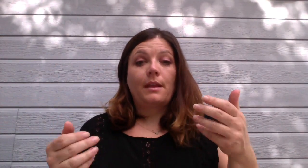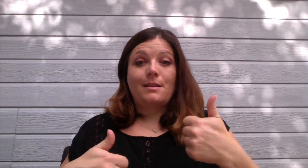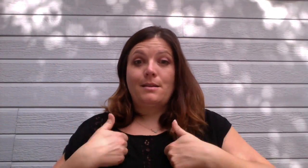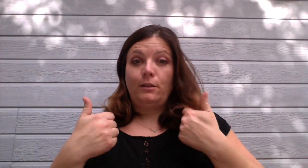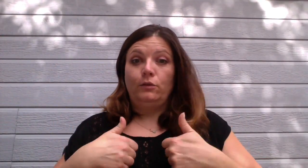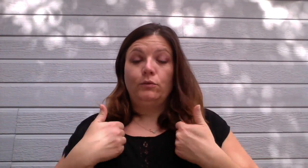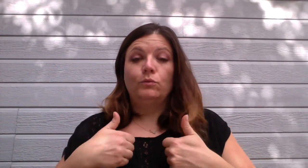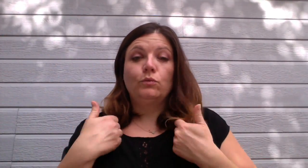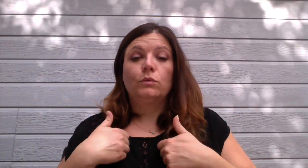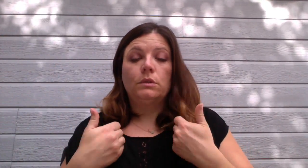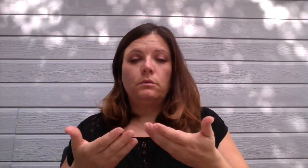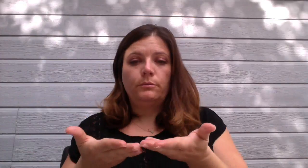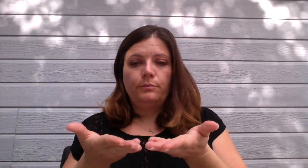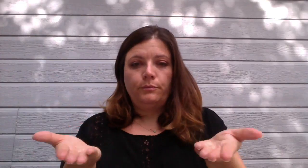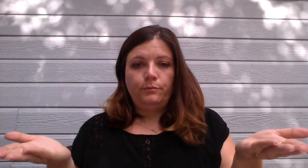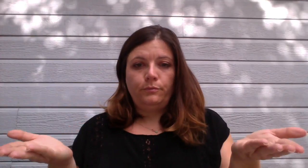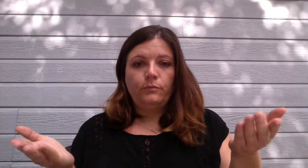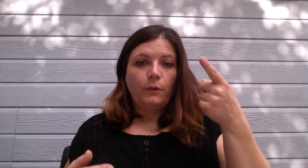Here are two addresses: